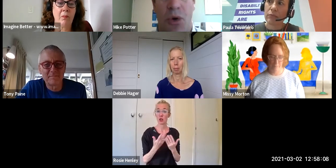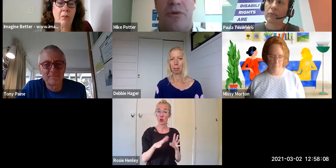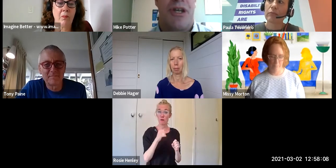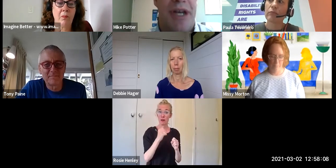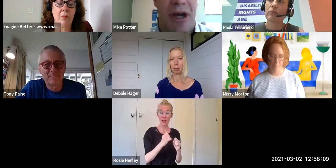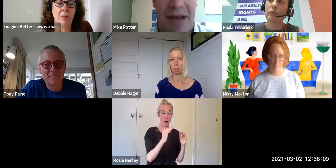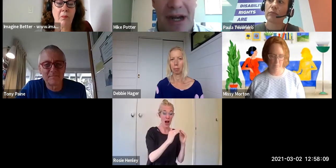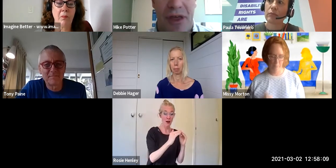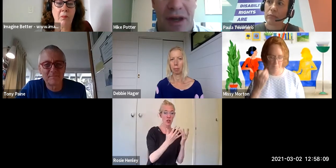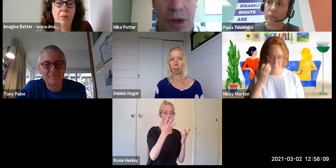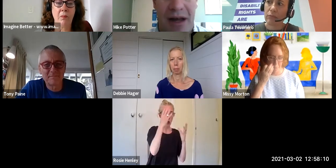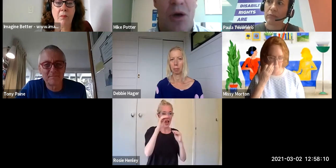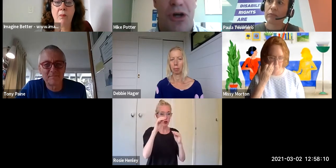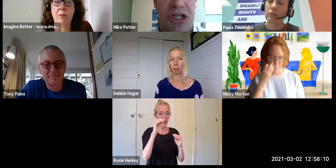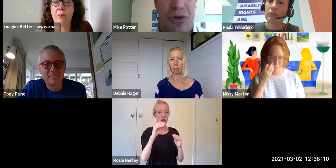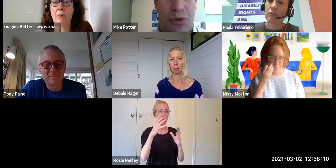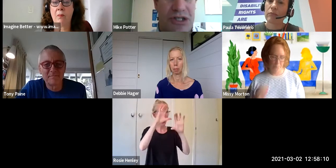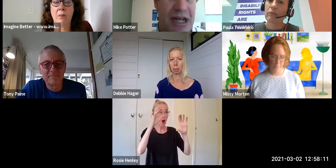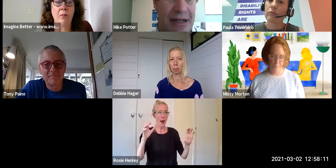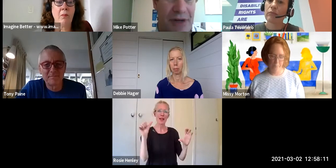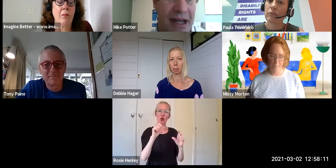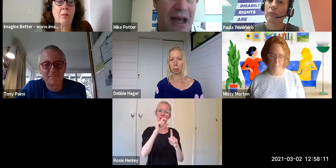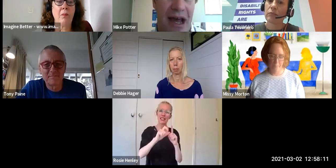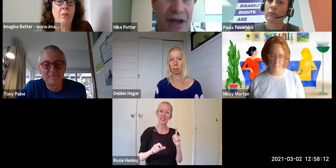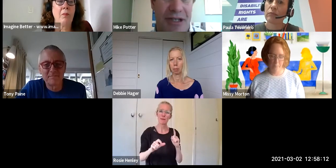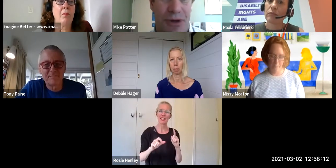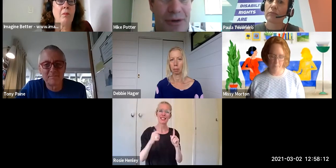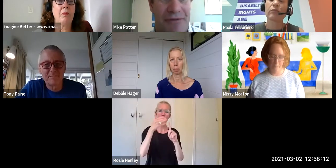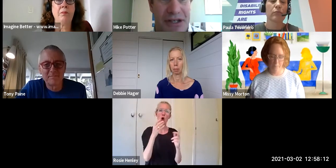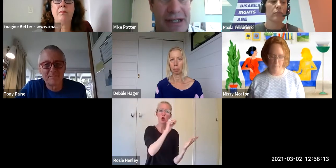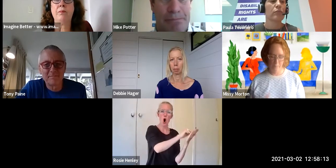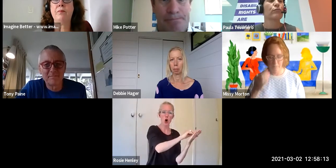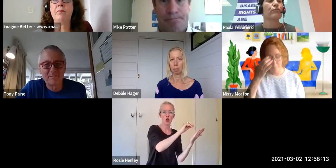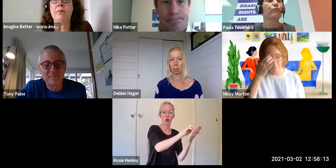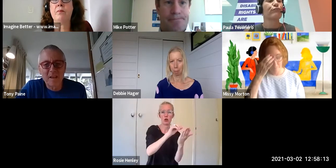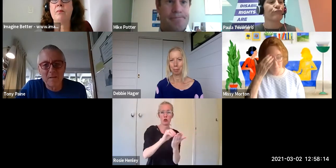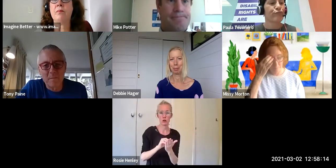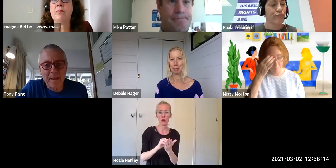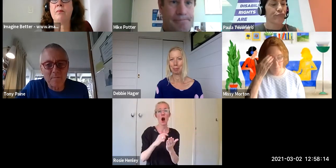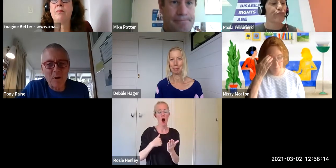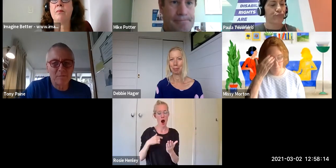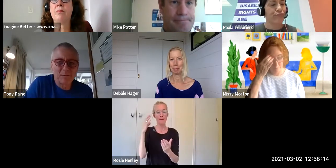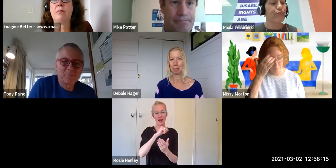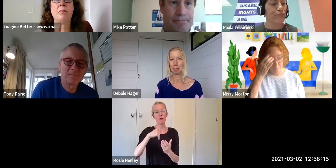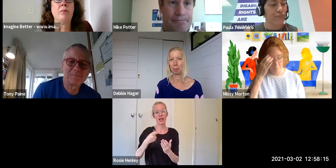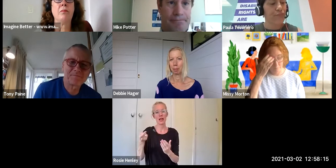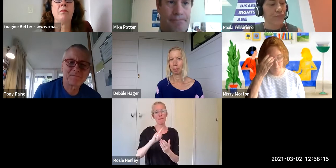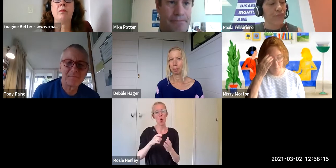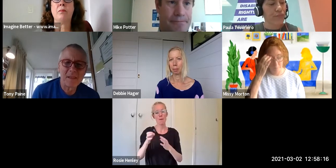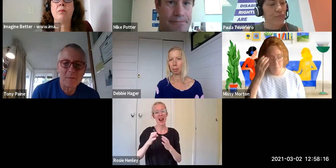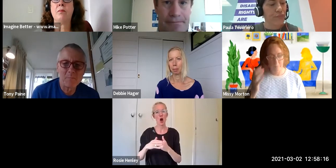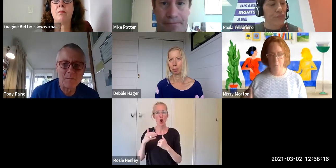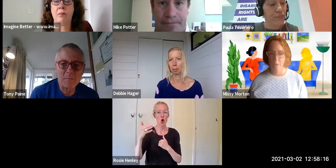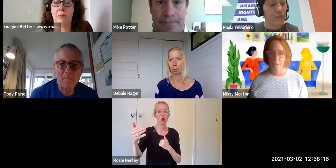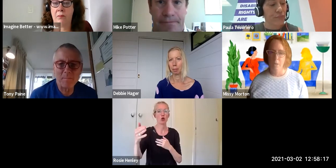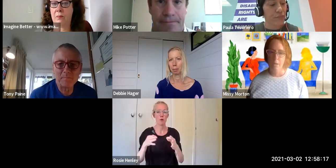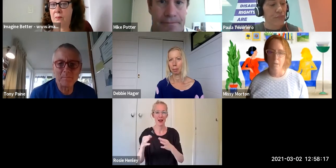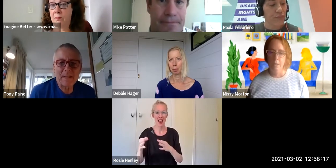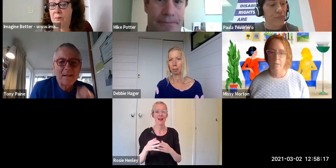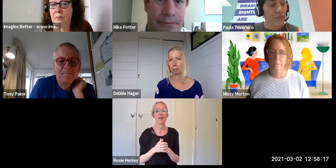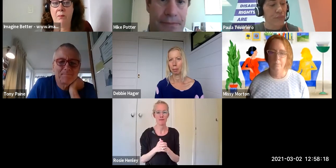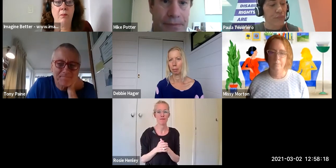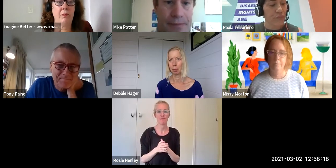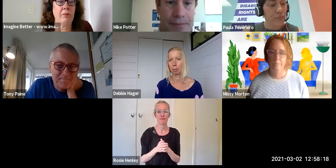So we don't have anything that we are pushing towards collectively and that's what I would